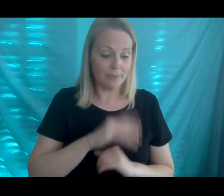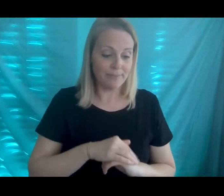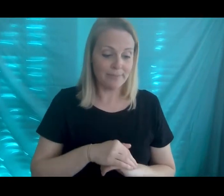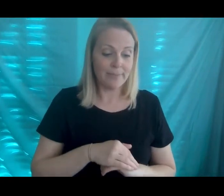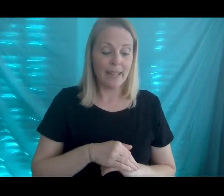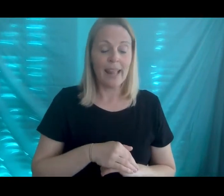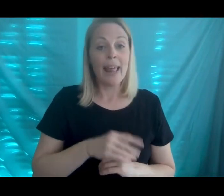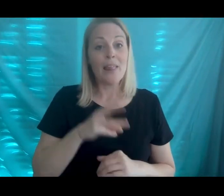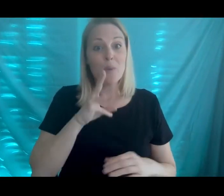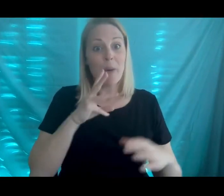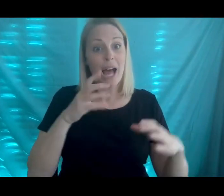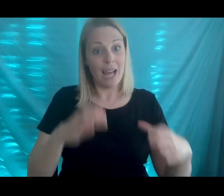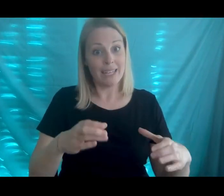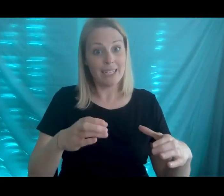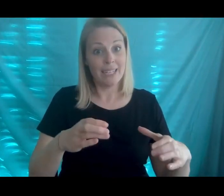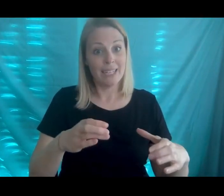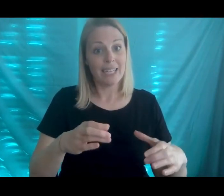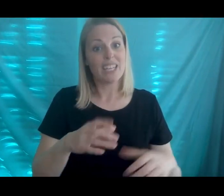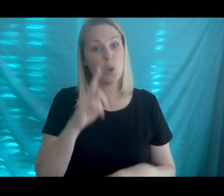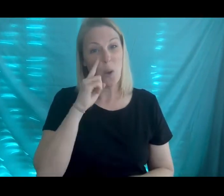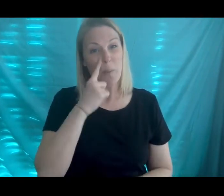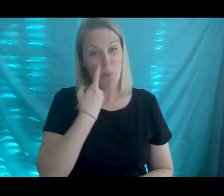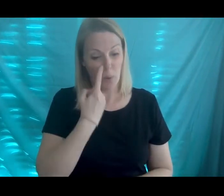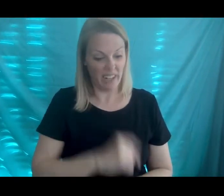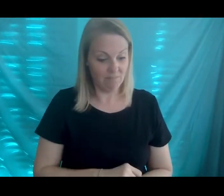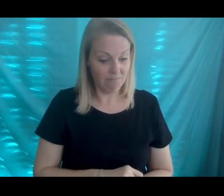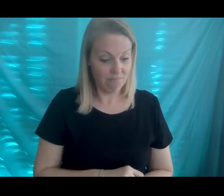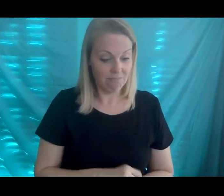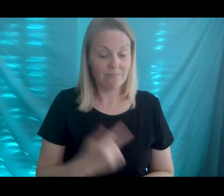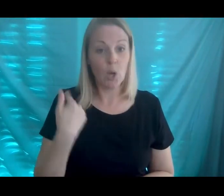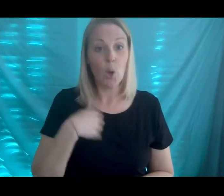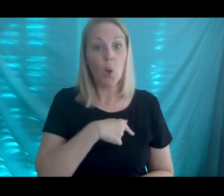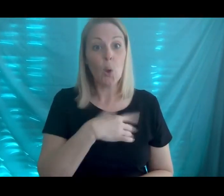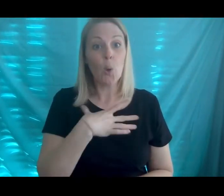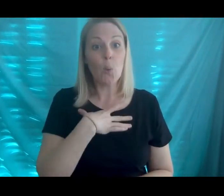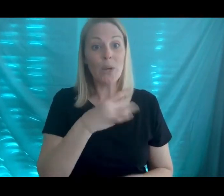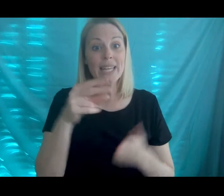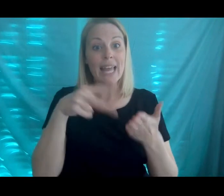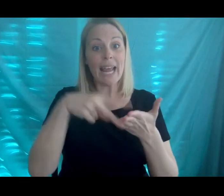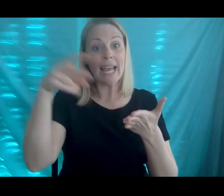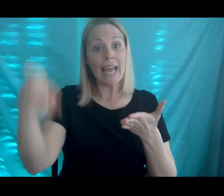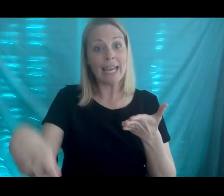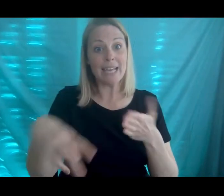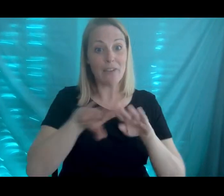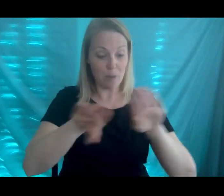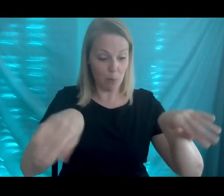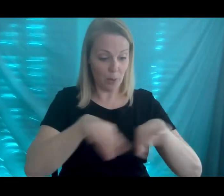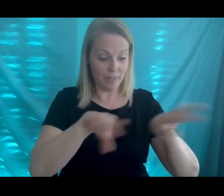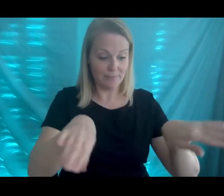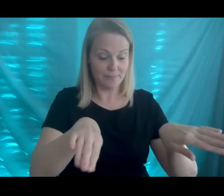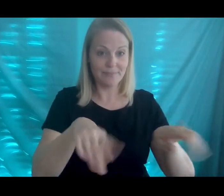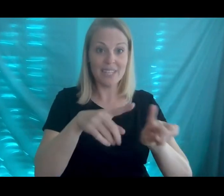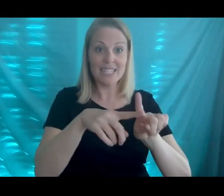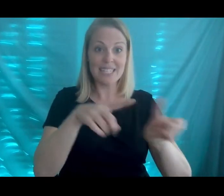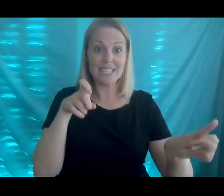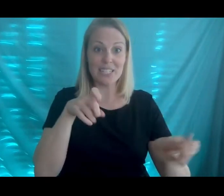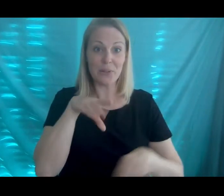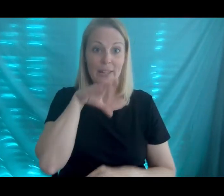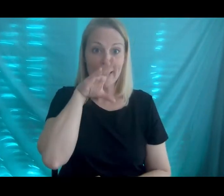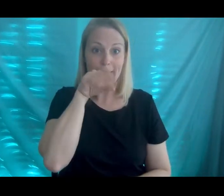the pond is quite boring we'd like a diving board sincerely the